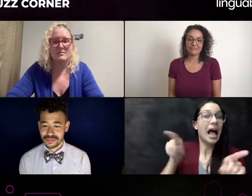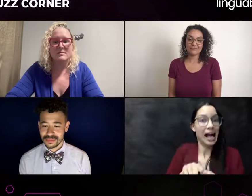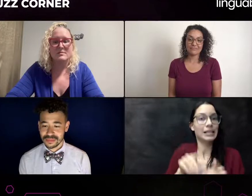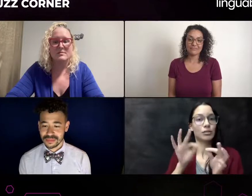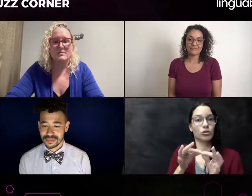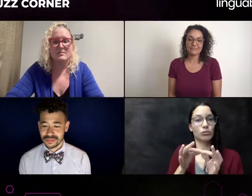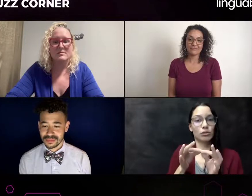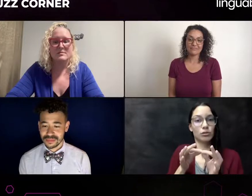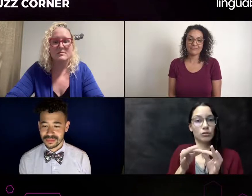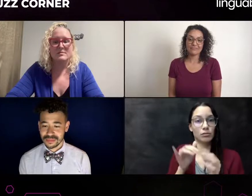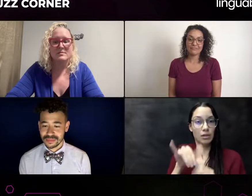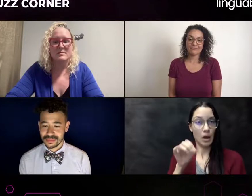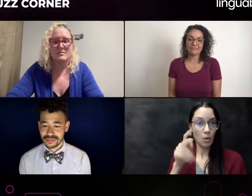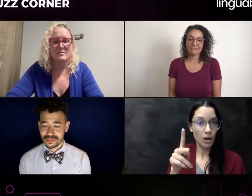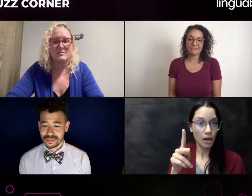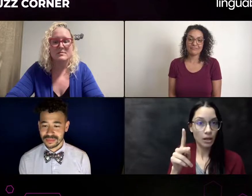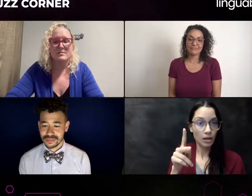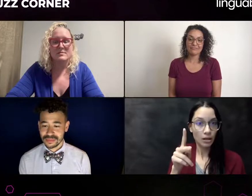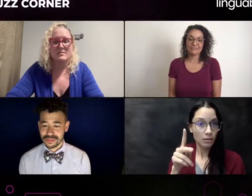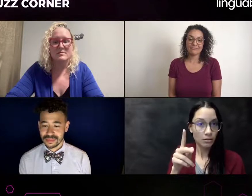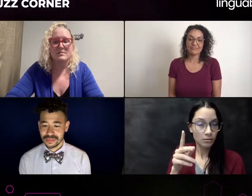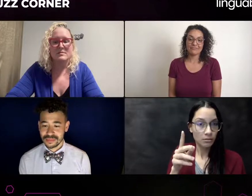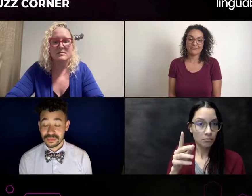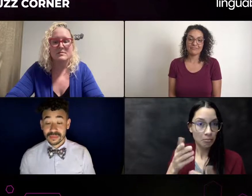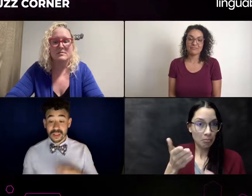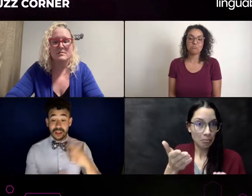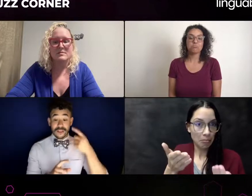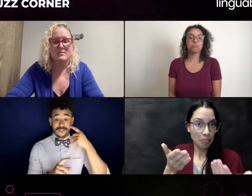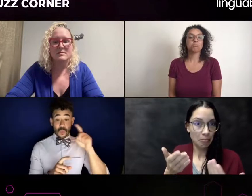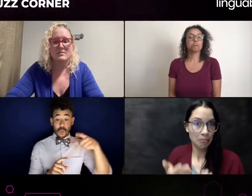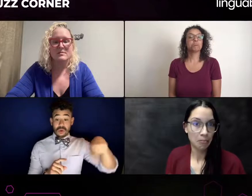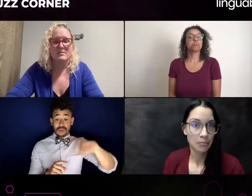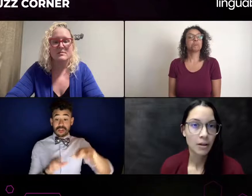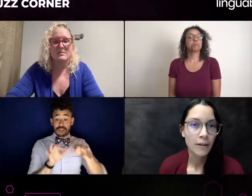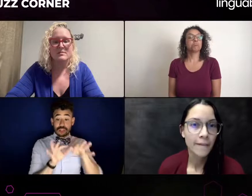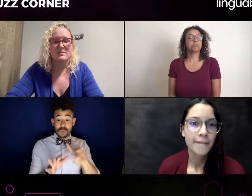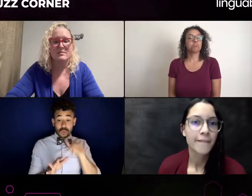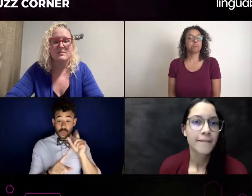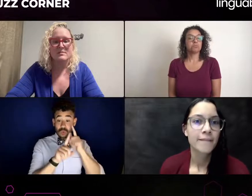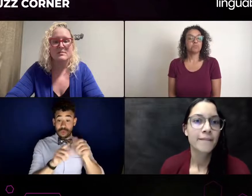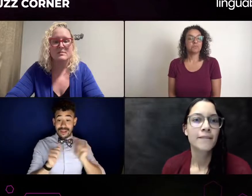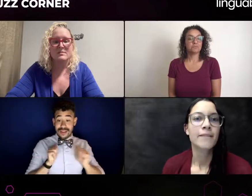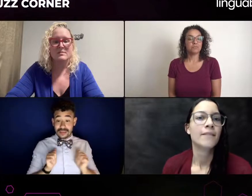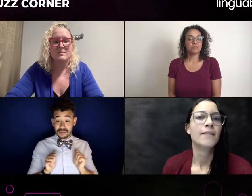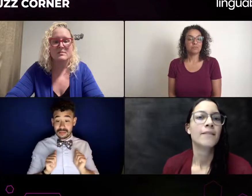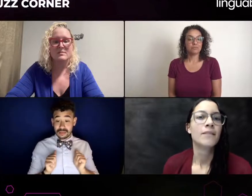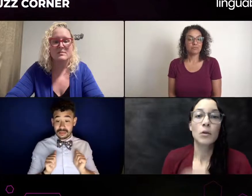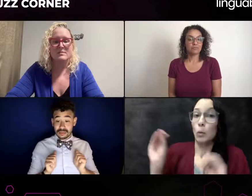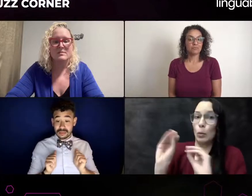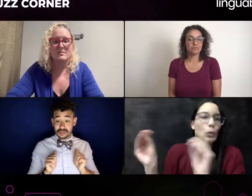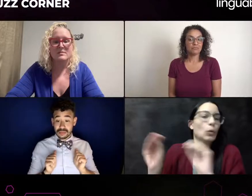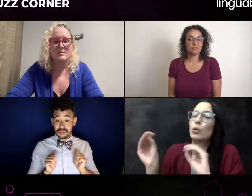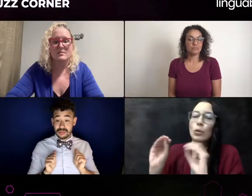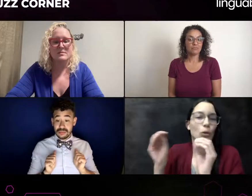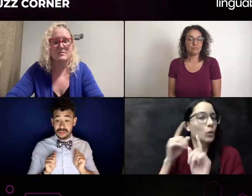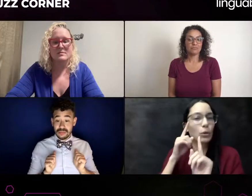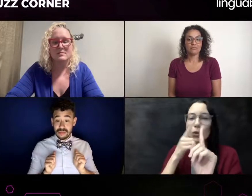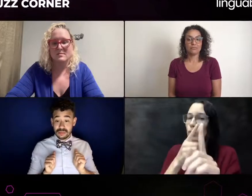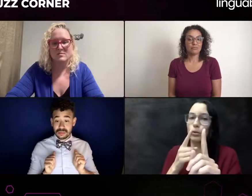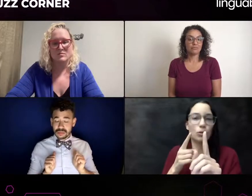NOT prospective actors, really. Yeah. And that helps. That definitely helps. You know, they're just really good, they're really skilled in...